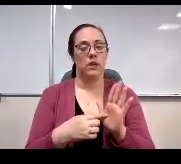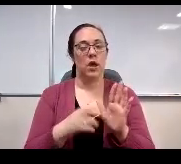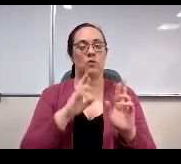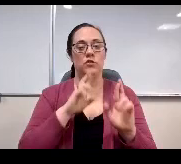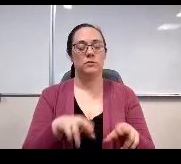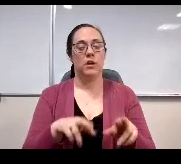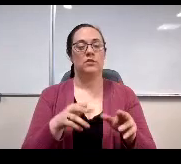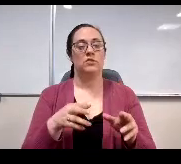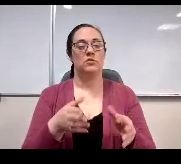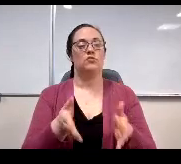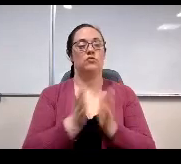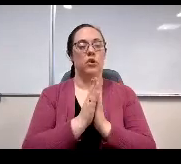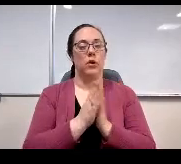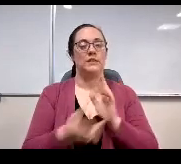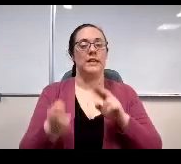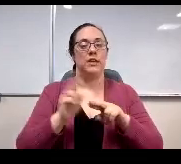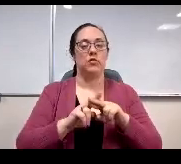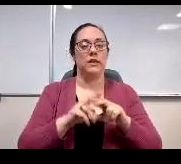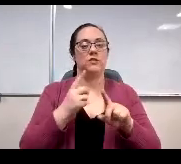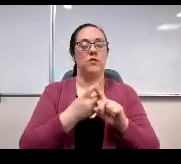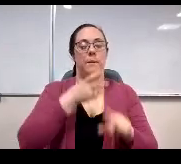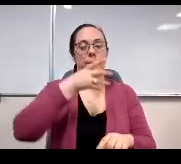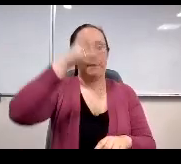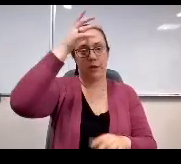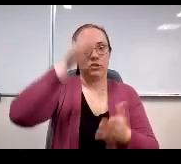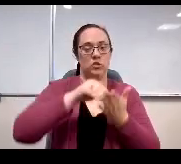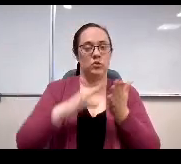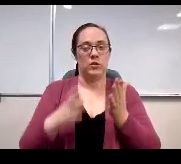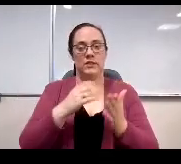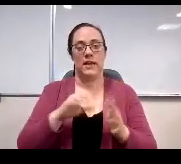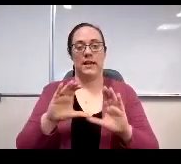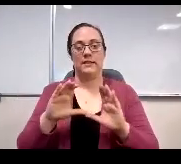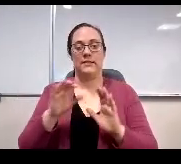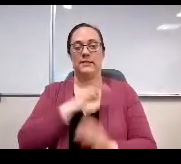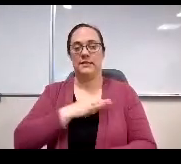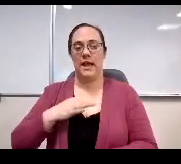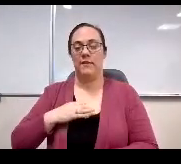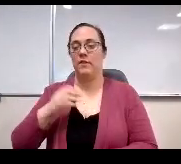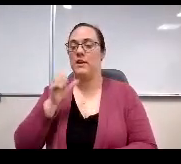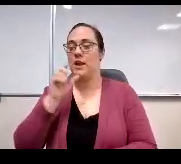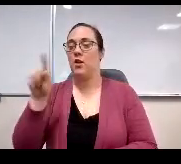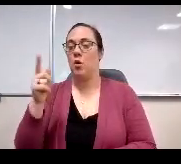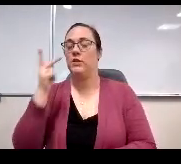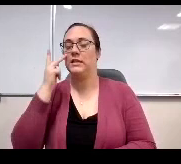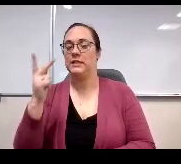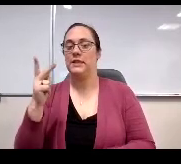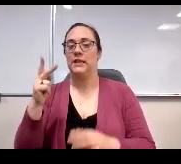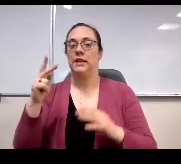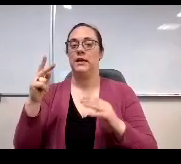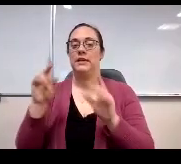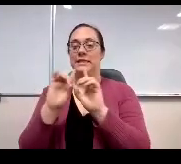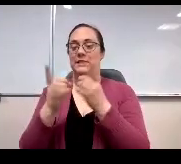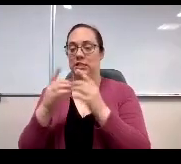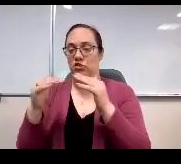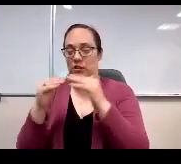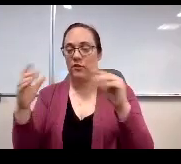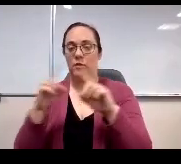and parents to see data from all the levels, we will be looking at not just district level data but also elementary, middle and high school.